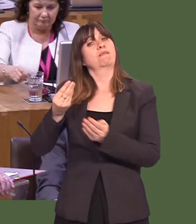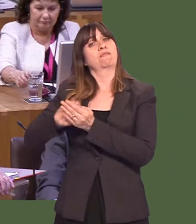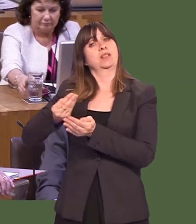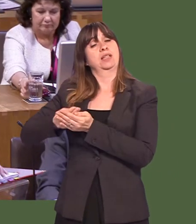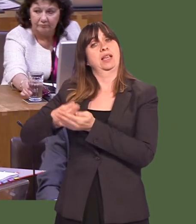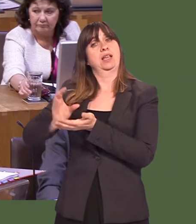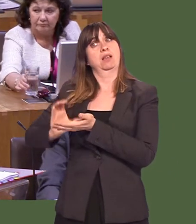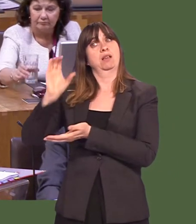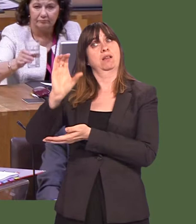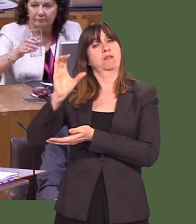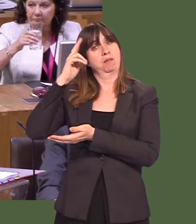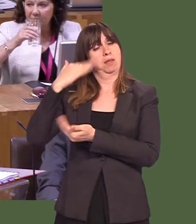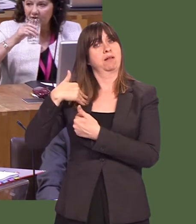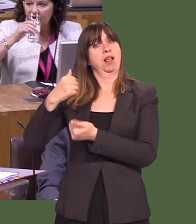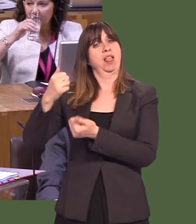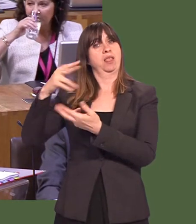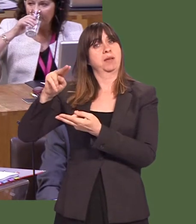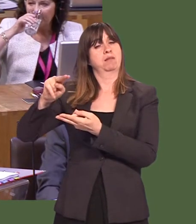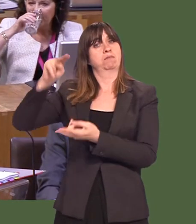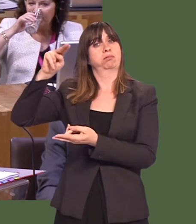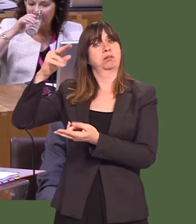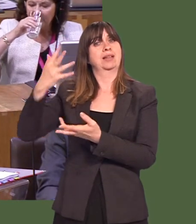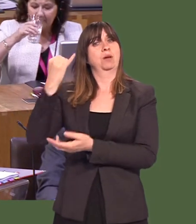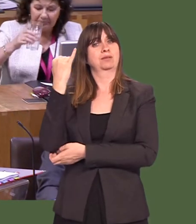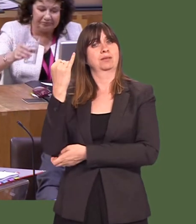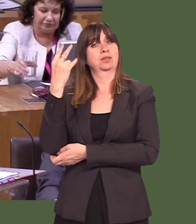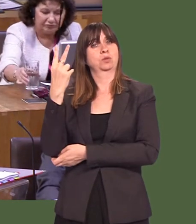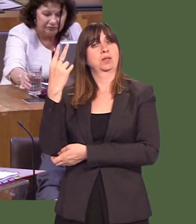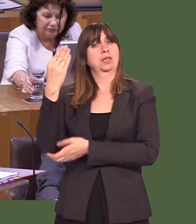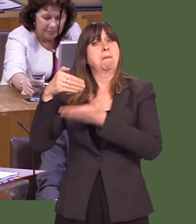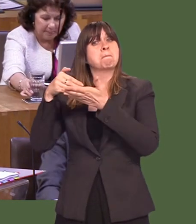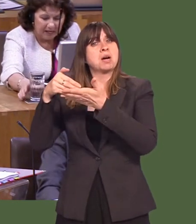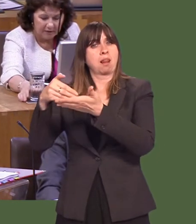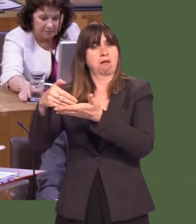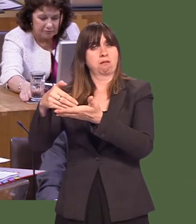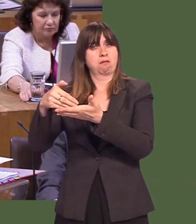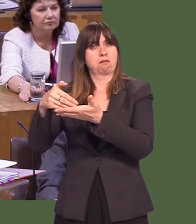First of all I must say that the funding for mental health has gone up to £629 million